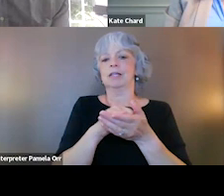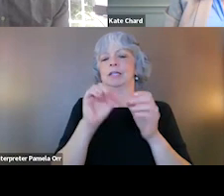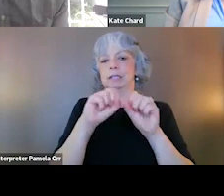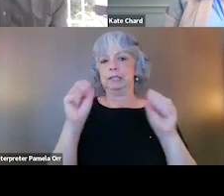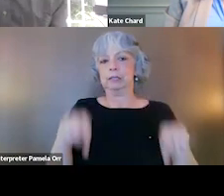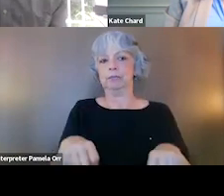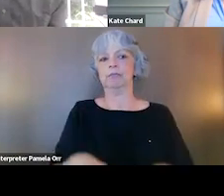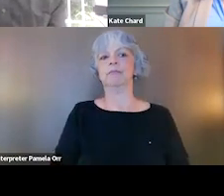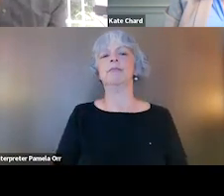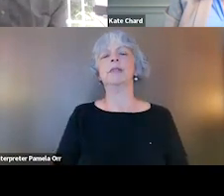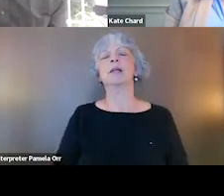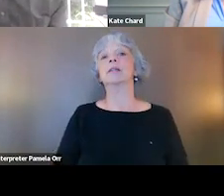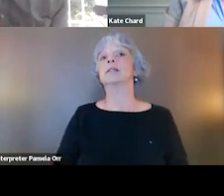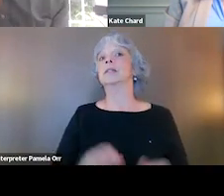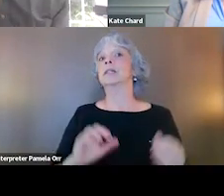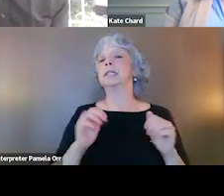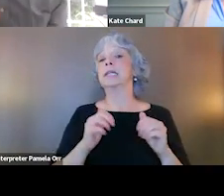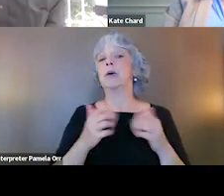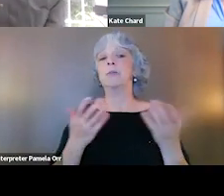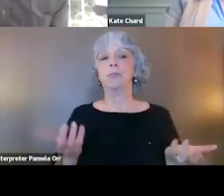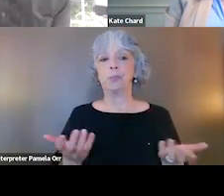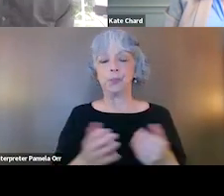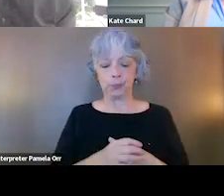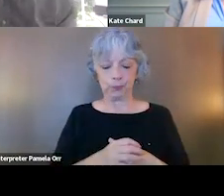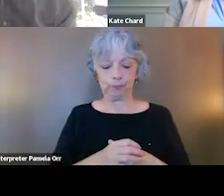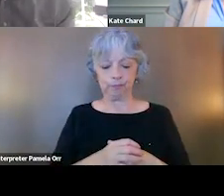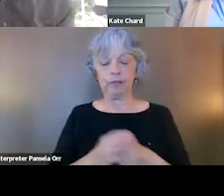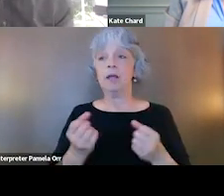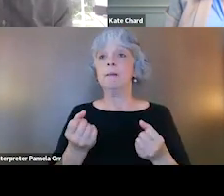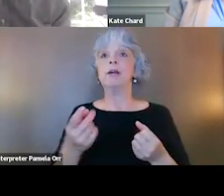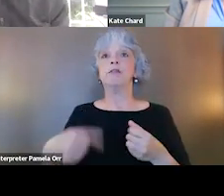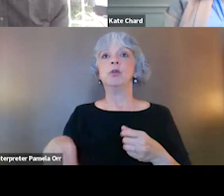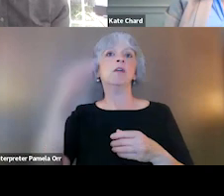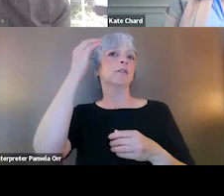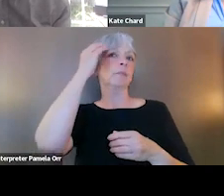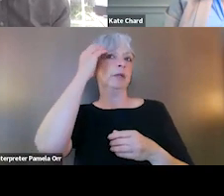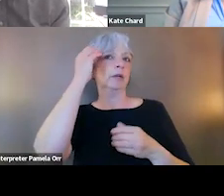So how do we do that? So let's just take a second to, I'm sure many of you are familiar on the call with Veterans Treatment Court.